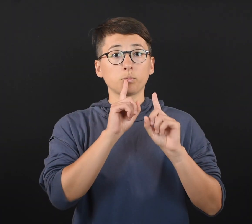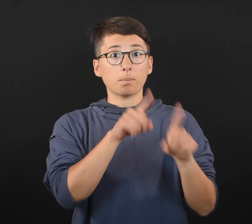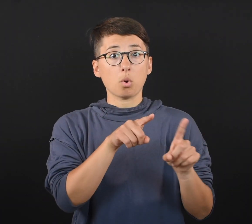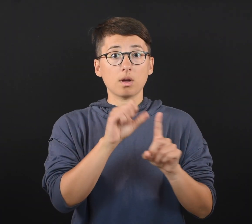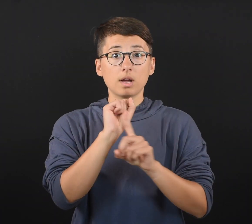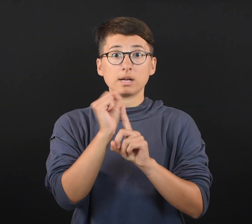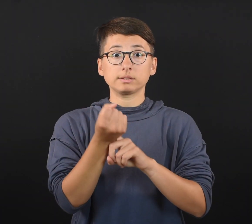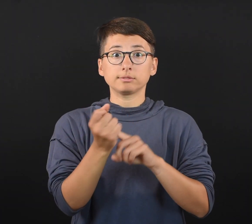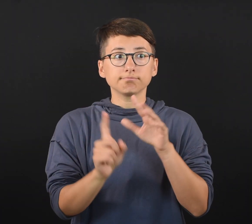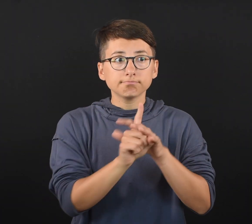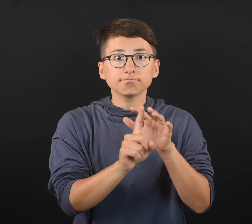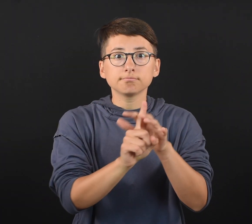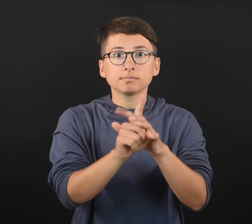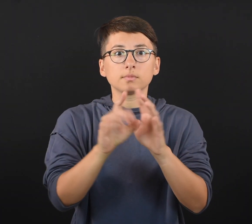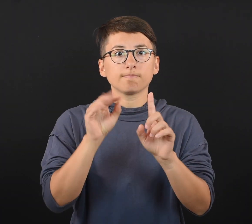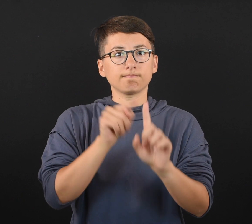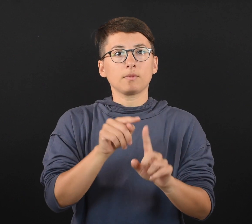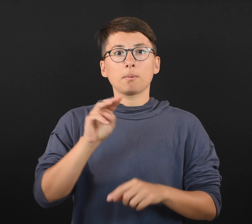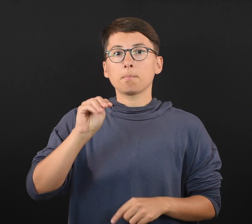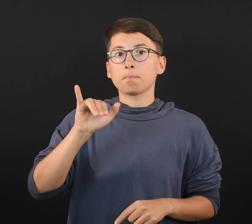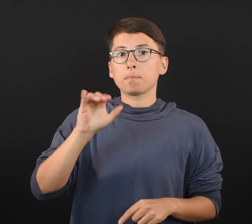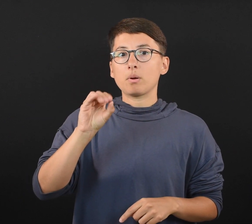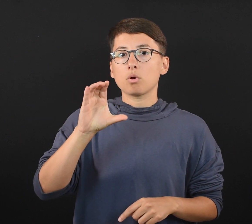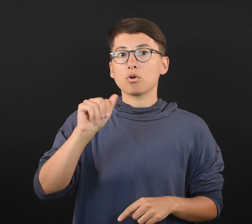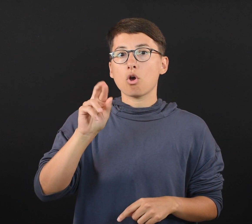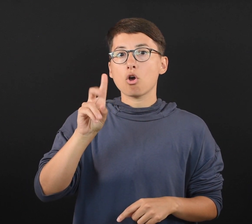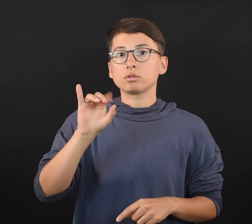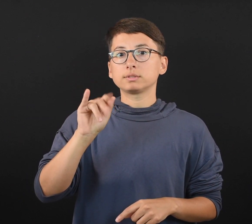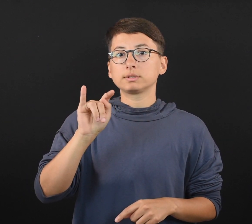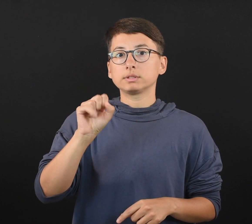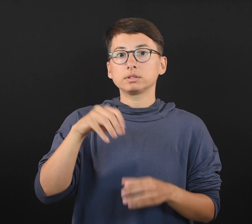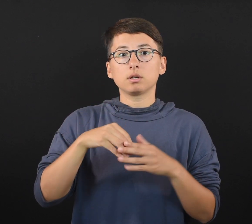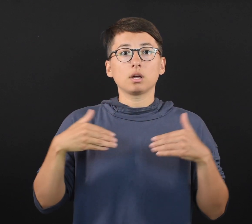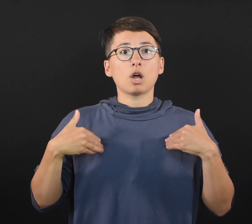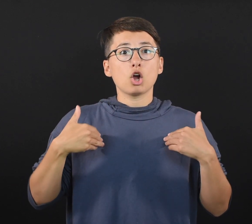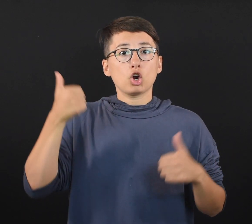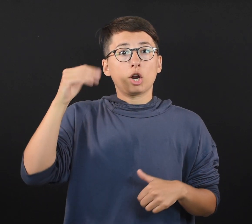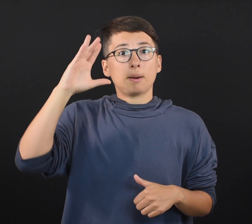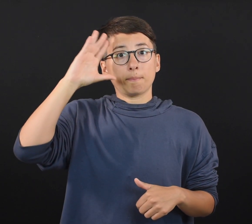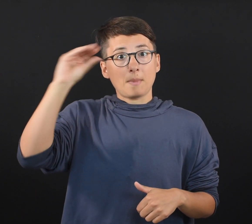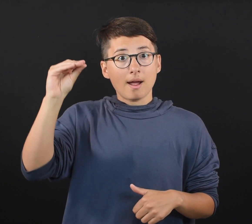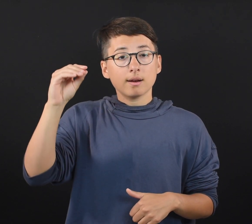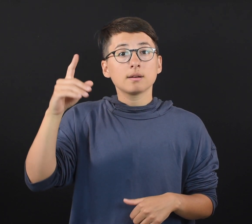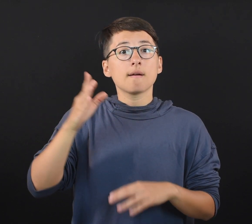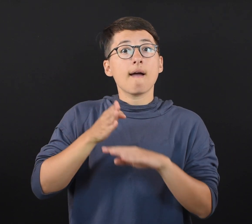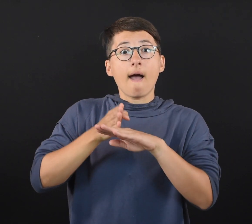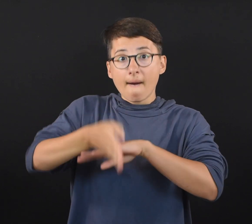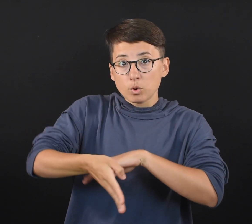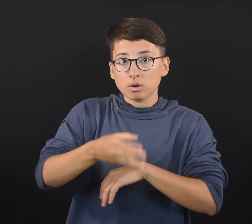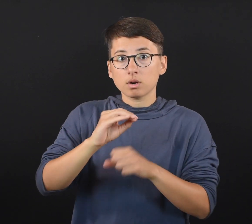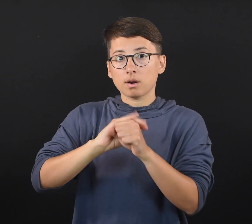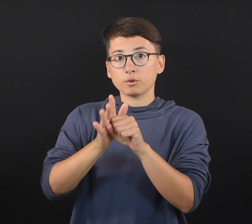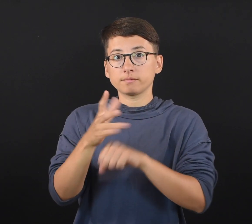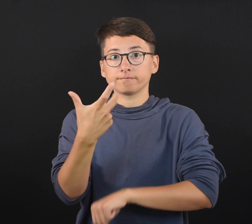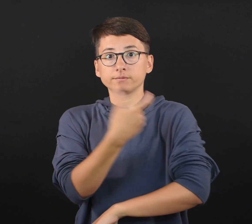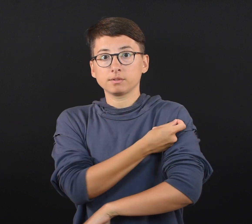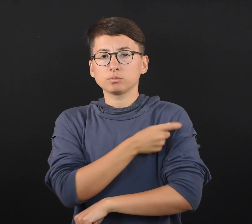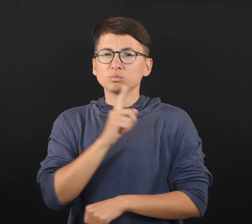Reported cases of myocarditis in younger men following COVID-19